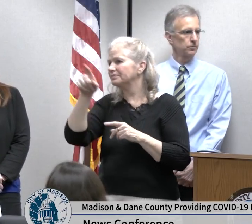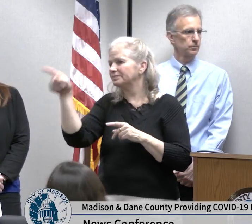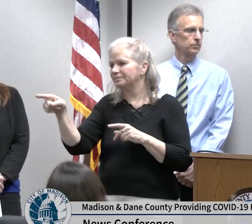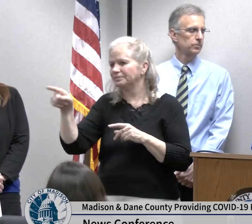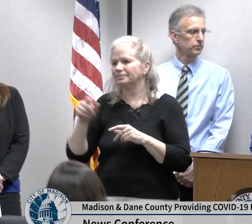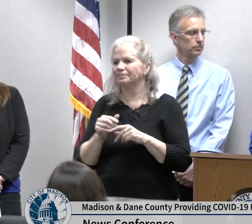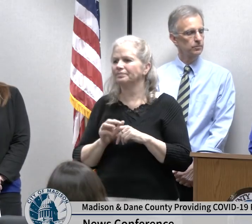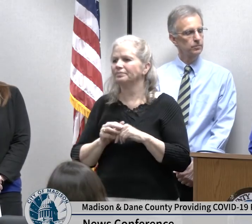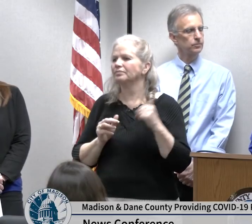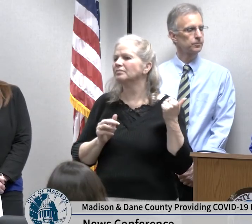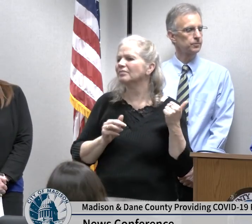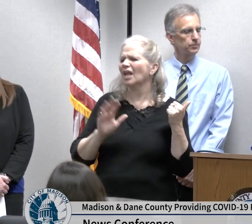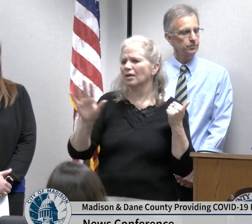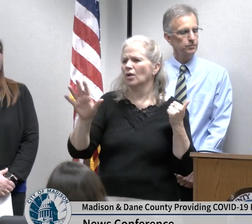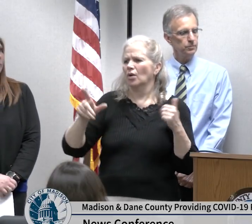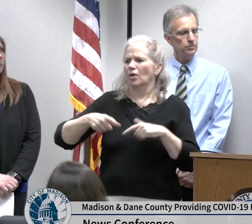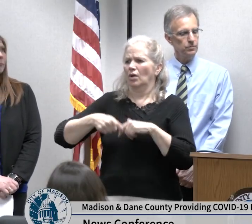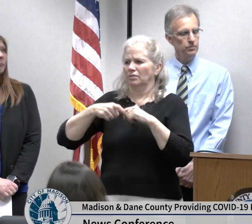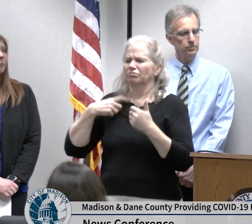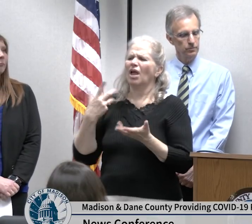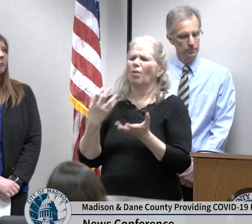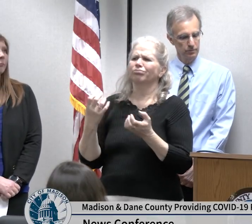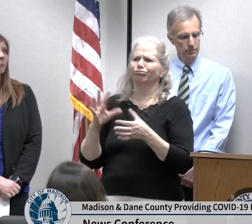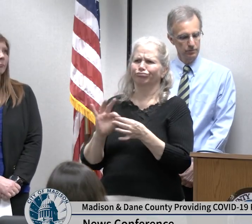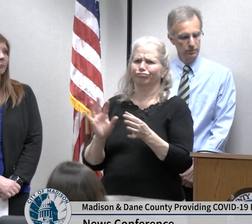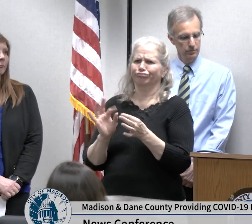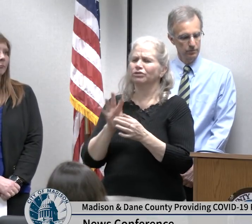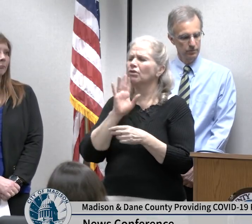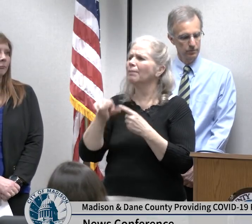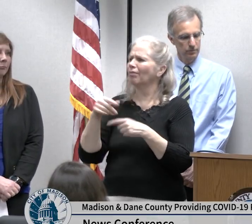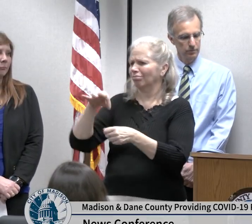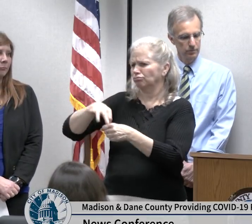the moment while we're talking about the election to encourage people if you are